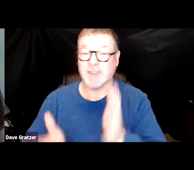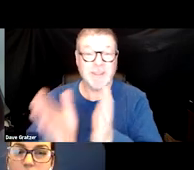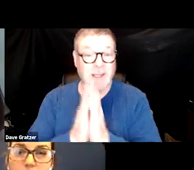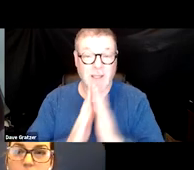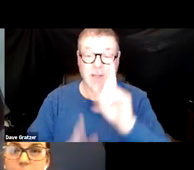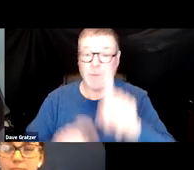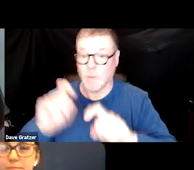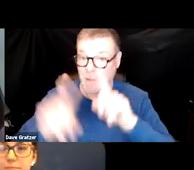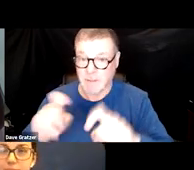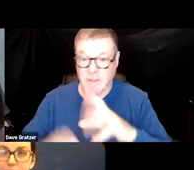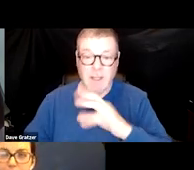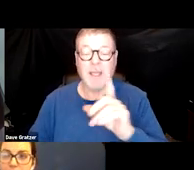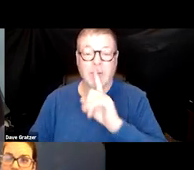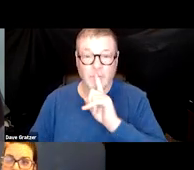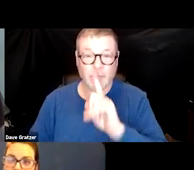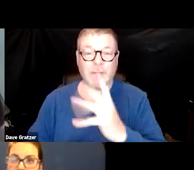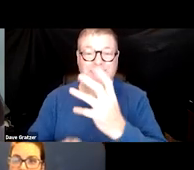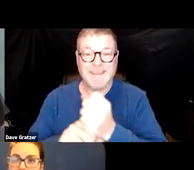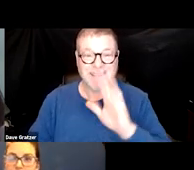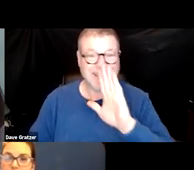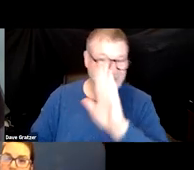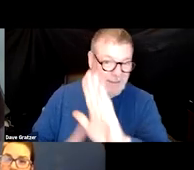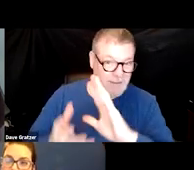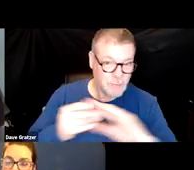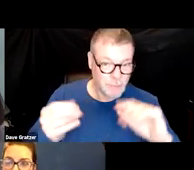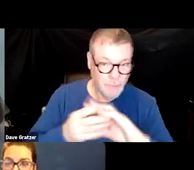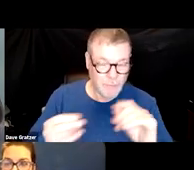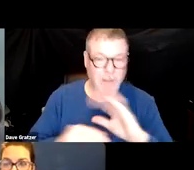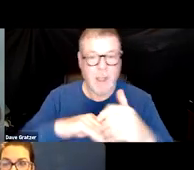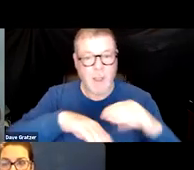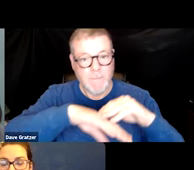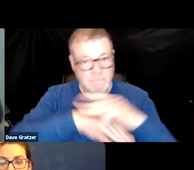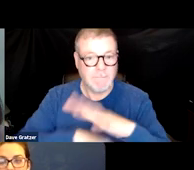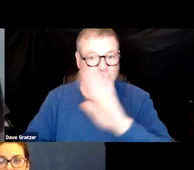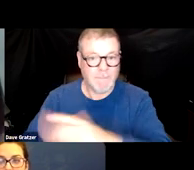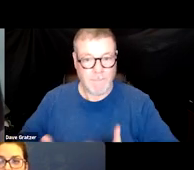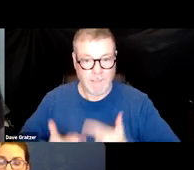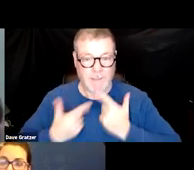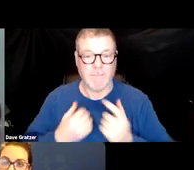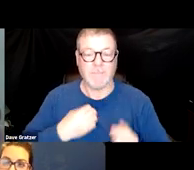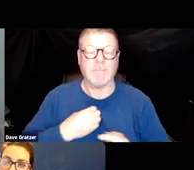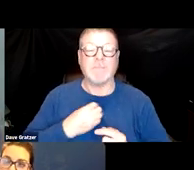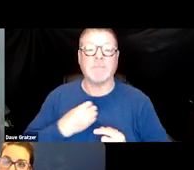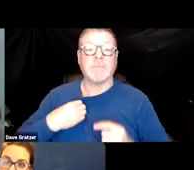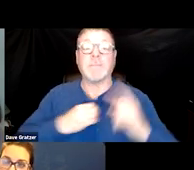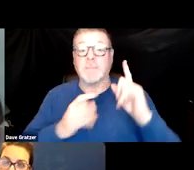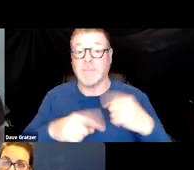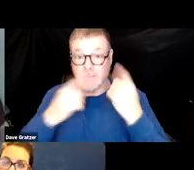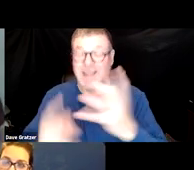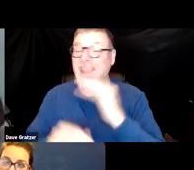And really get his story and how it's affecting his life, has affected and continues to affect his.